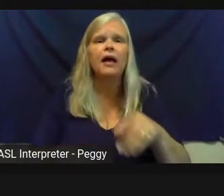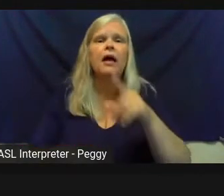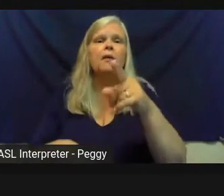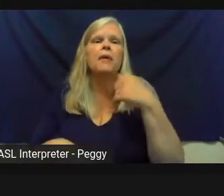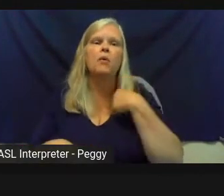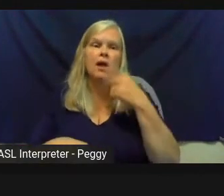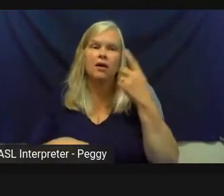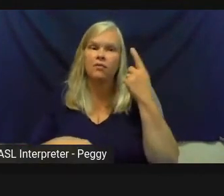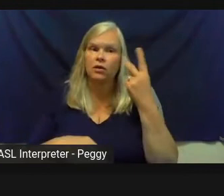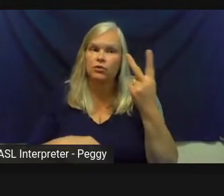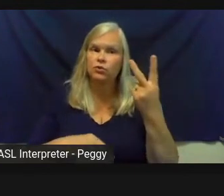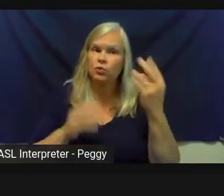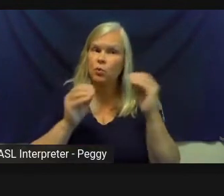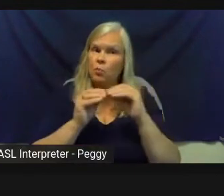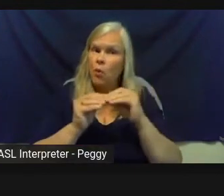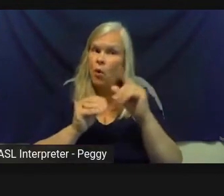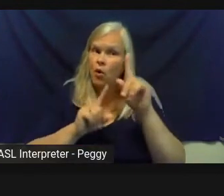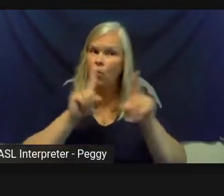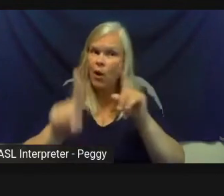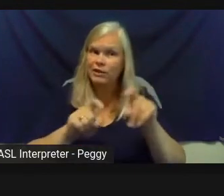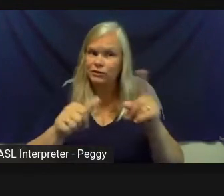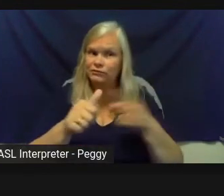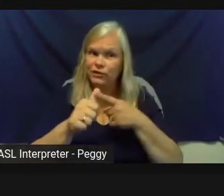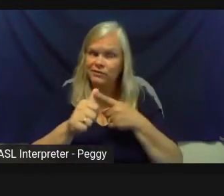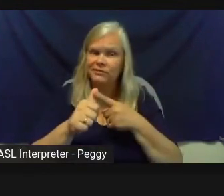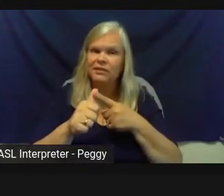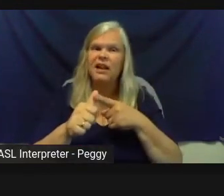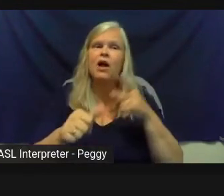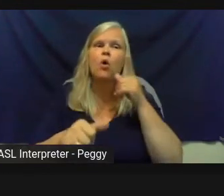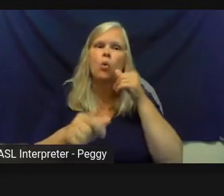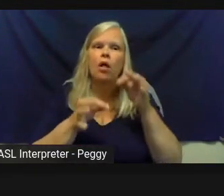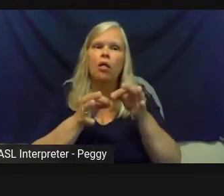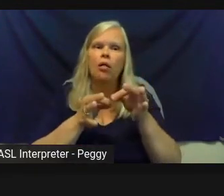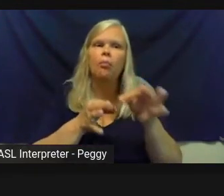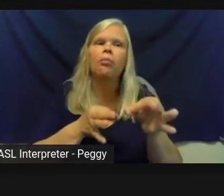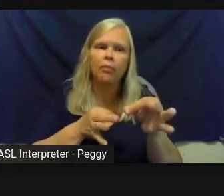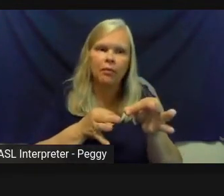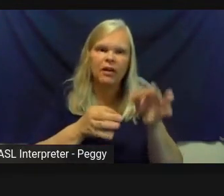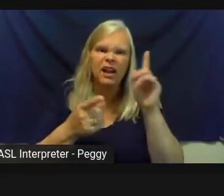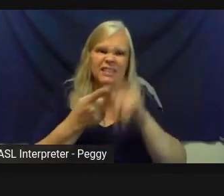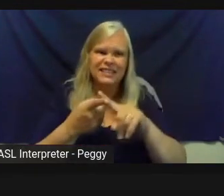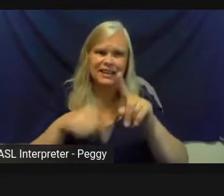questions. I want to tell everyone we are going to run a little bit long, at least until 10:20,